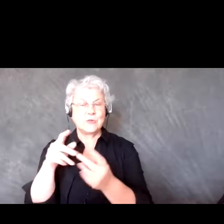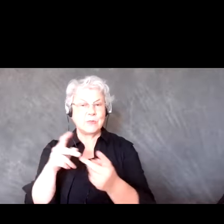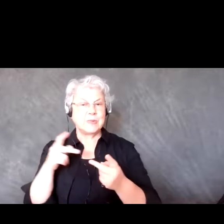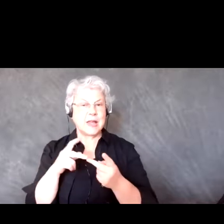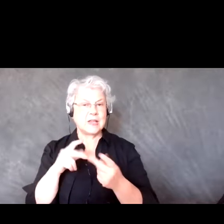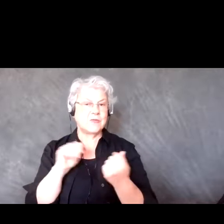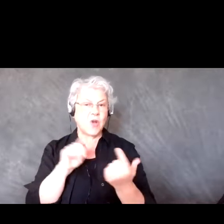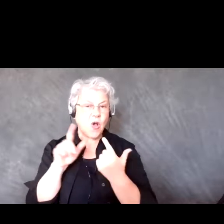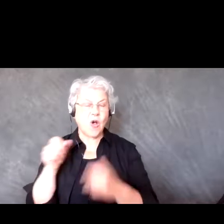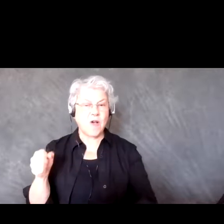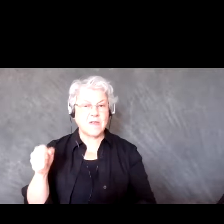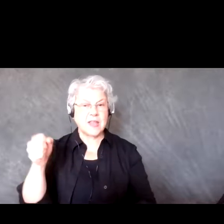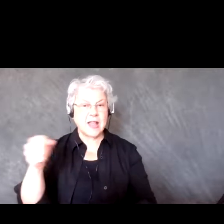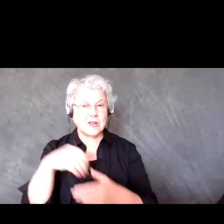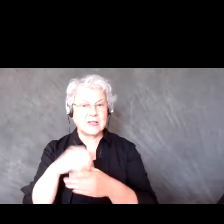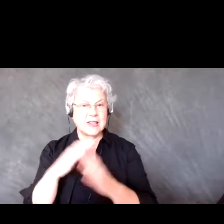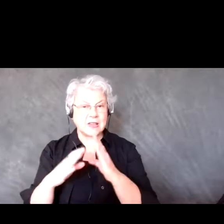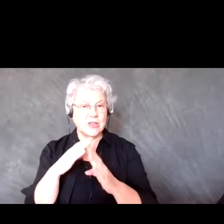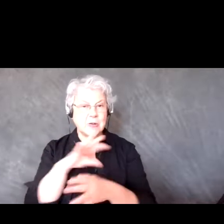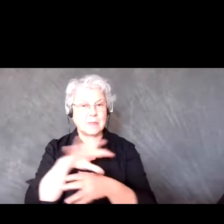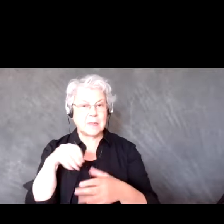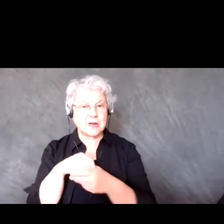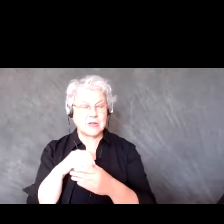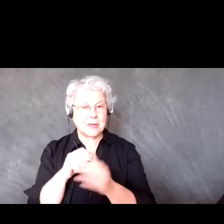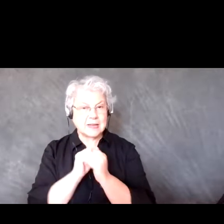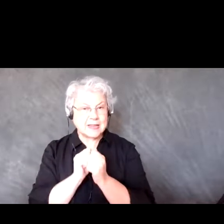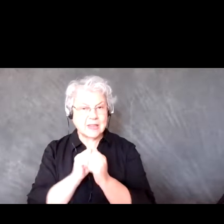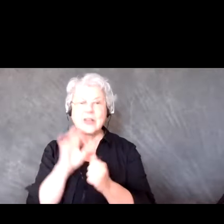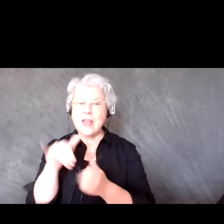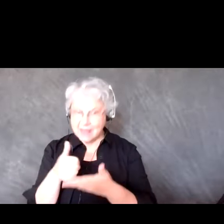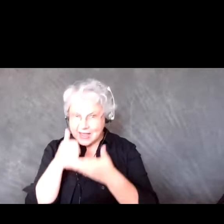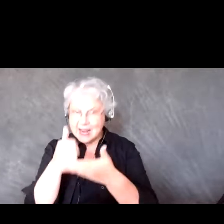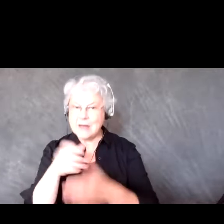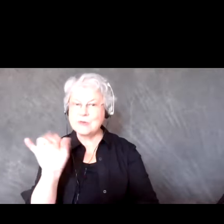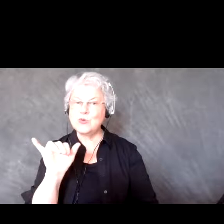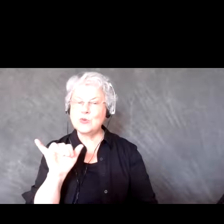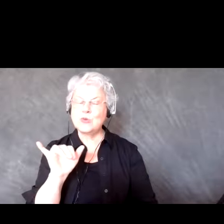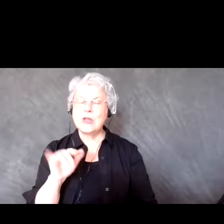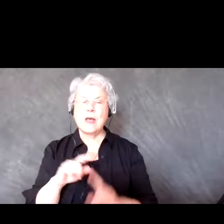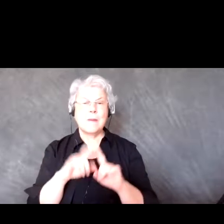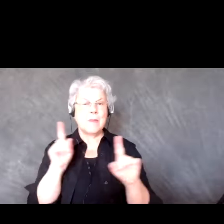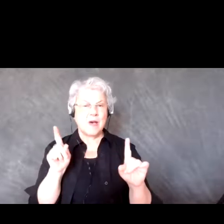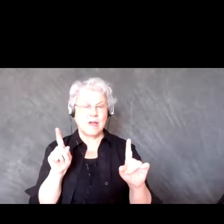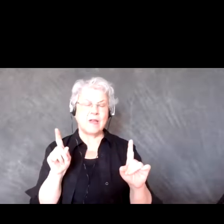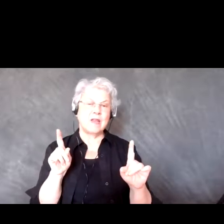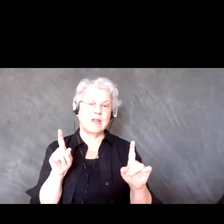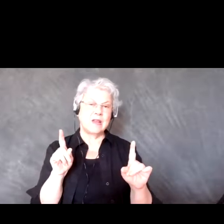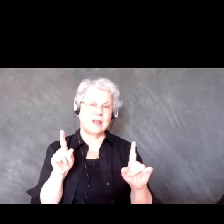elders to go to participate together that would help, the only issue that is getting a volunteer